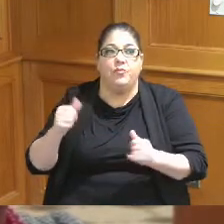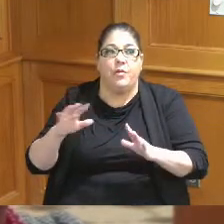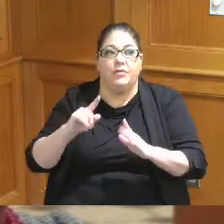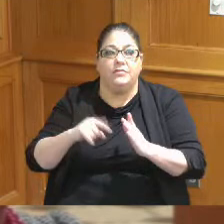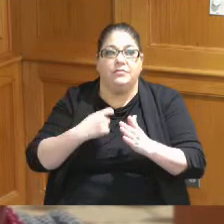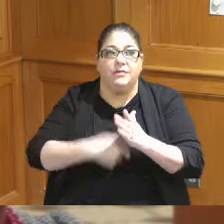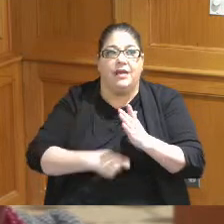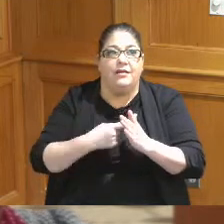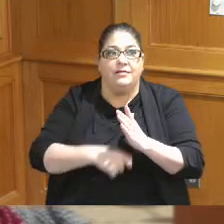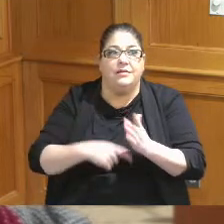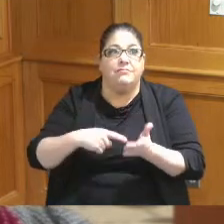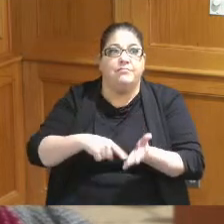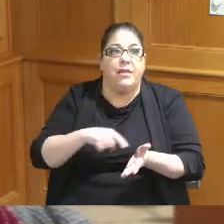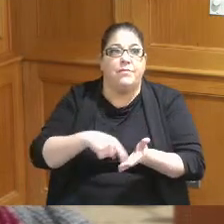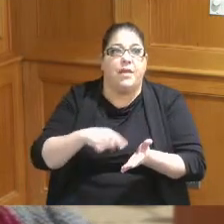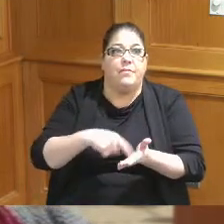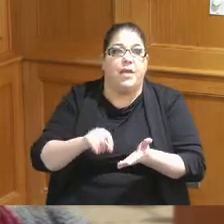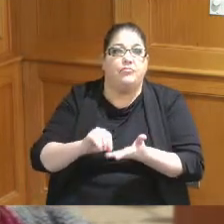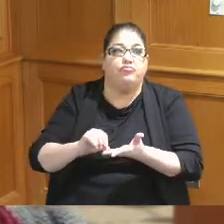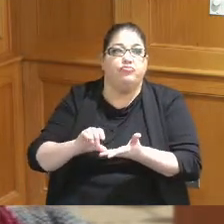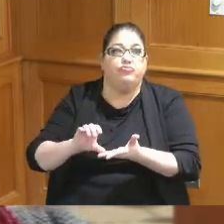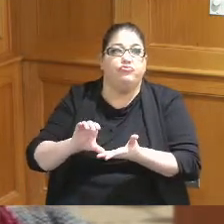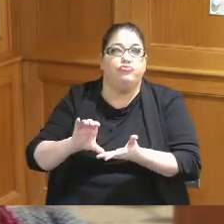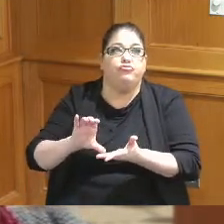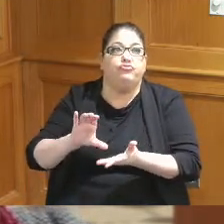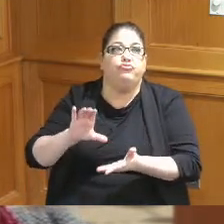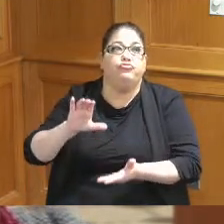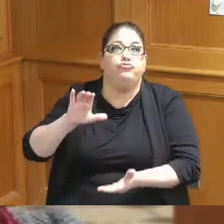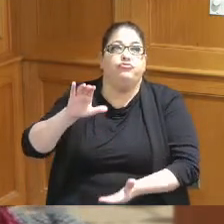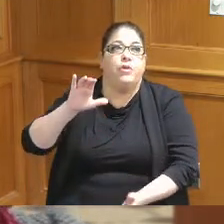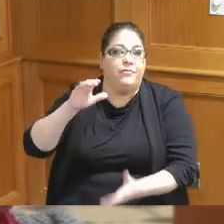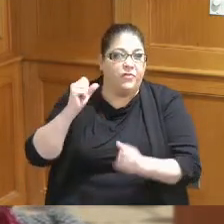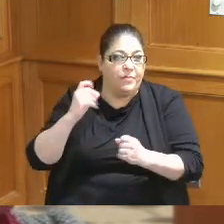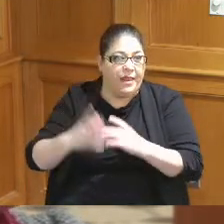have been paying have been going into a fund and they've been building it up for years and that